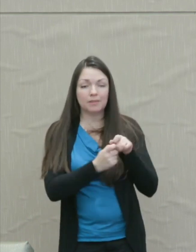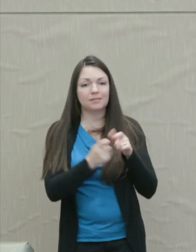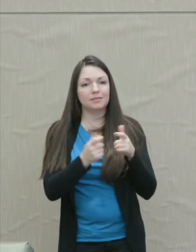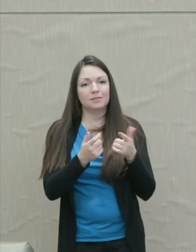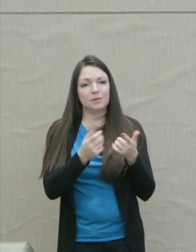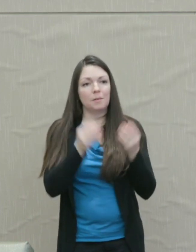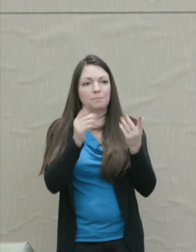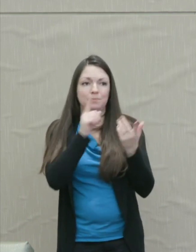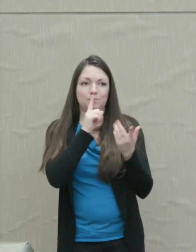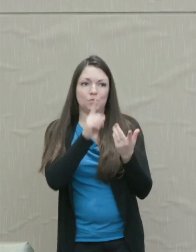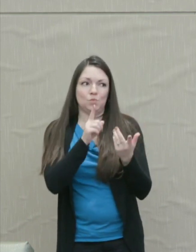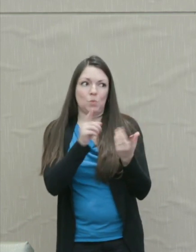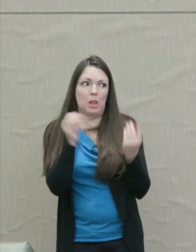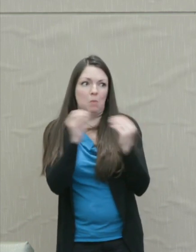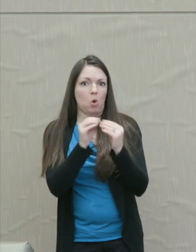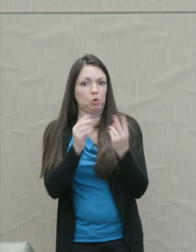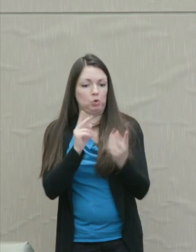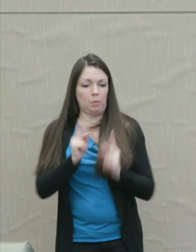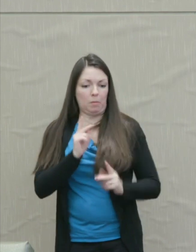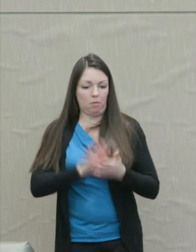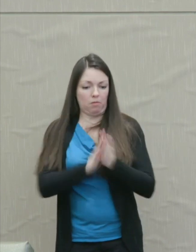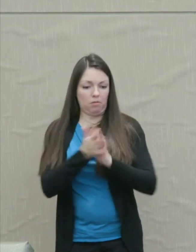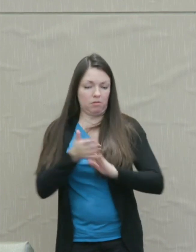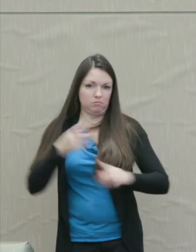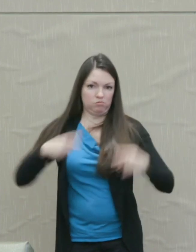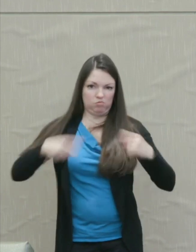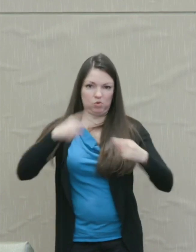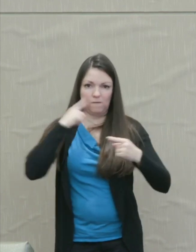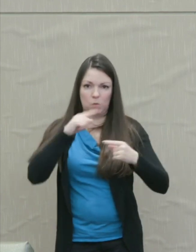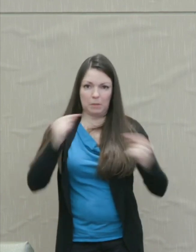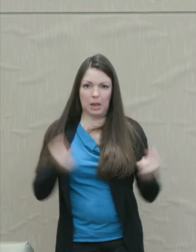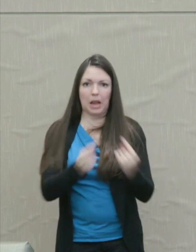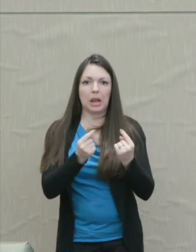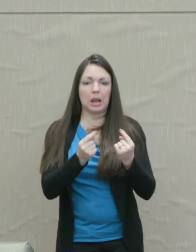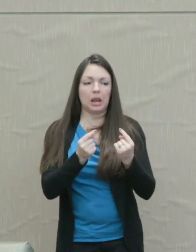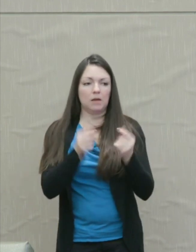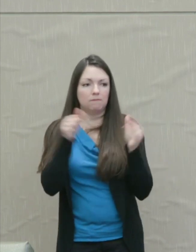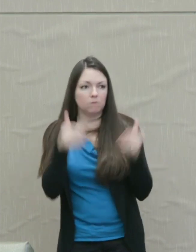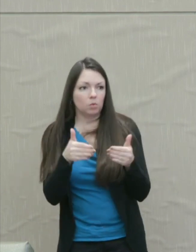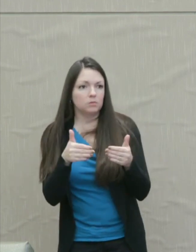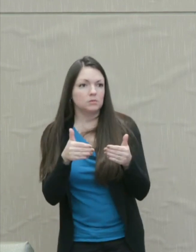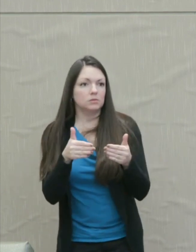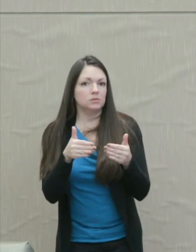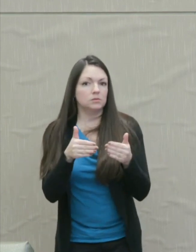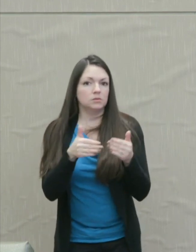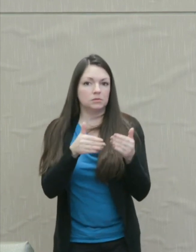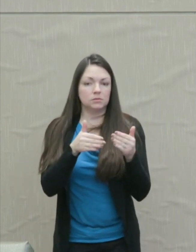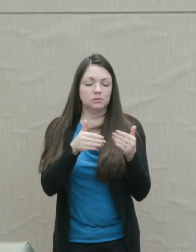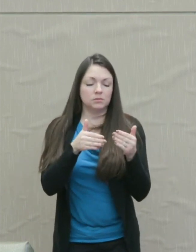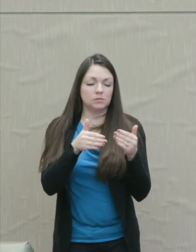Two people become locked in a struggle for pain focused on the past and often inflicting